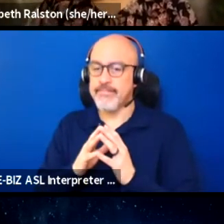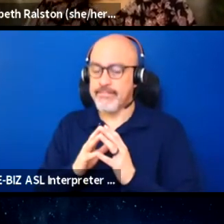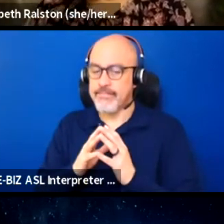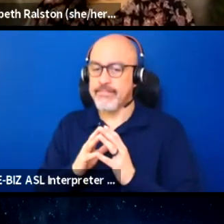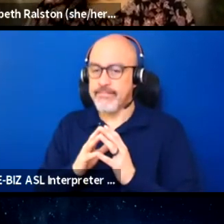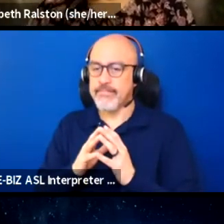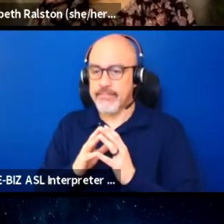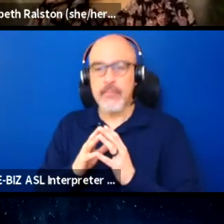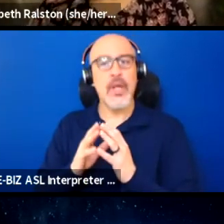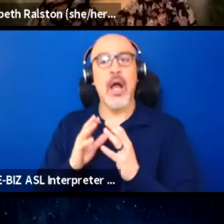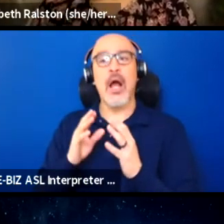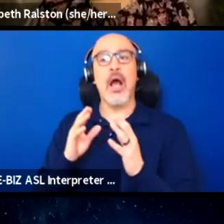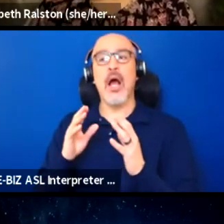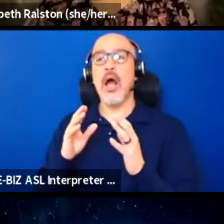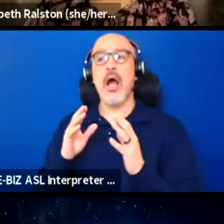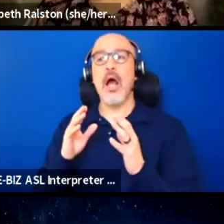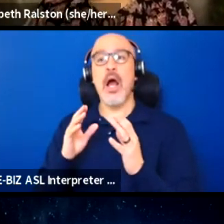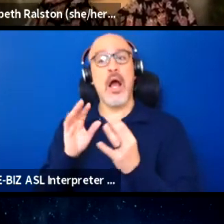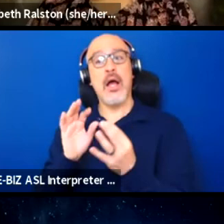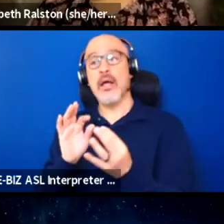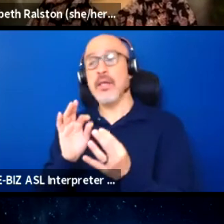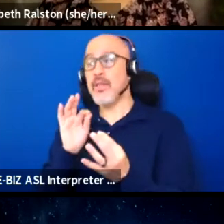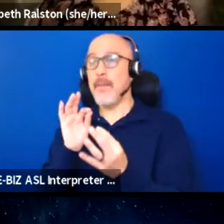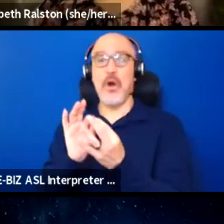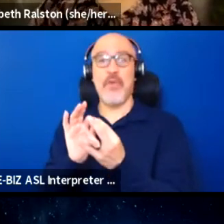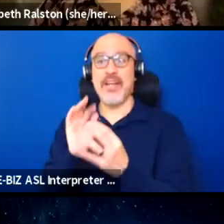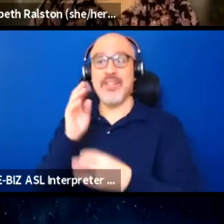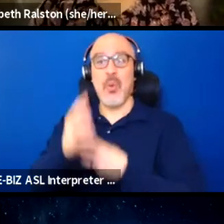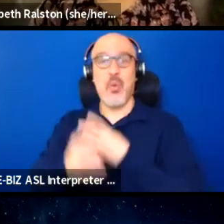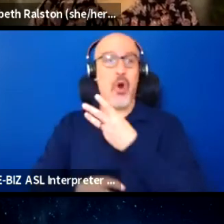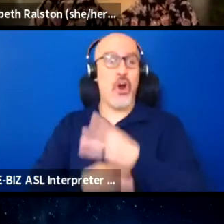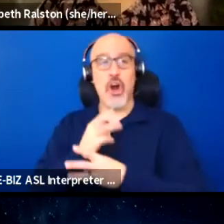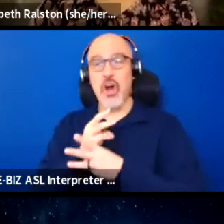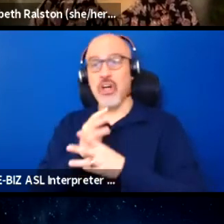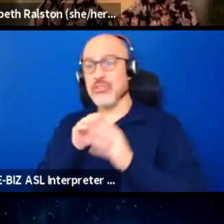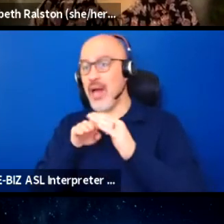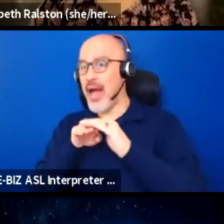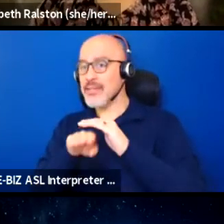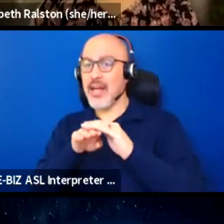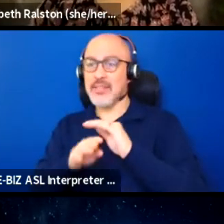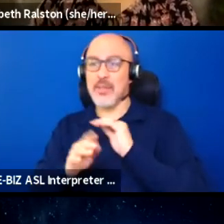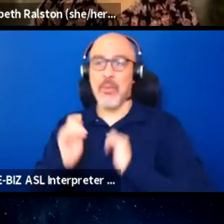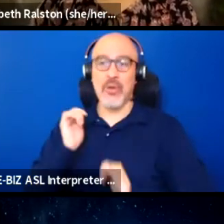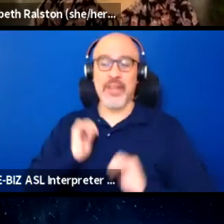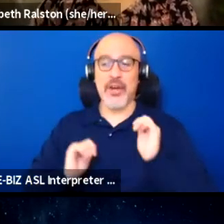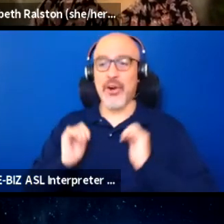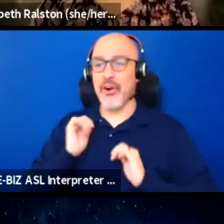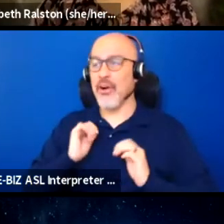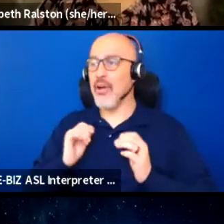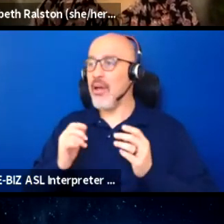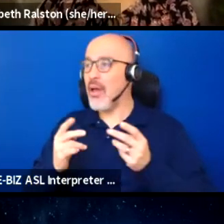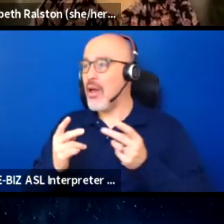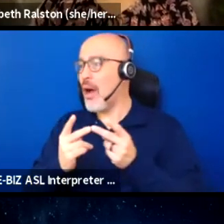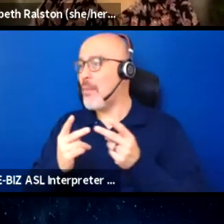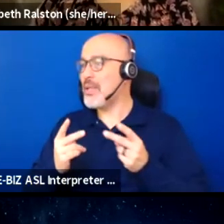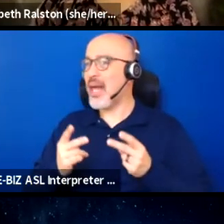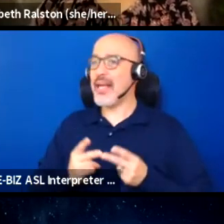you know, our ideal accessible future of theater includes a place where disabled artists